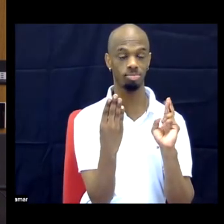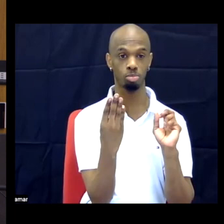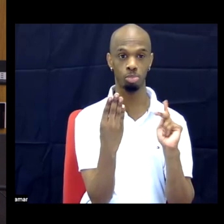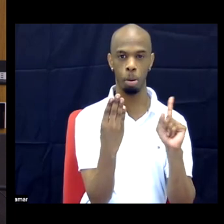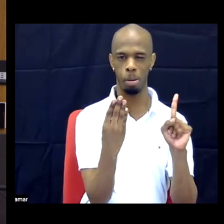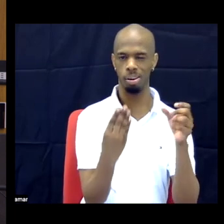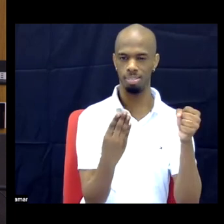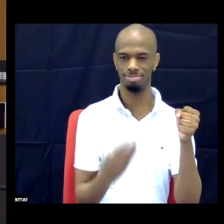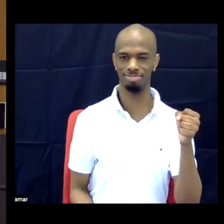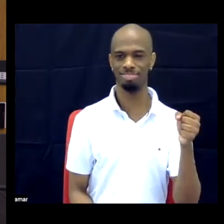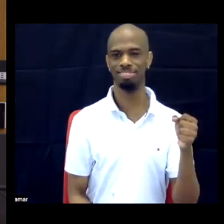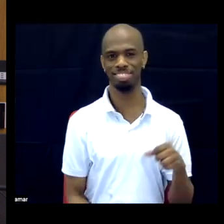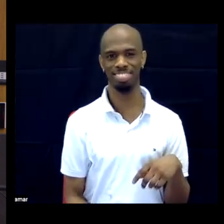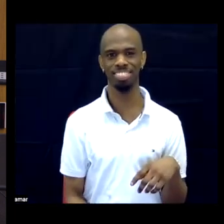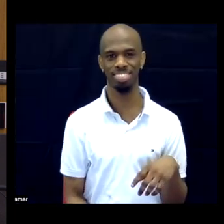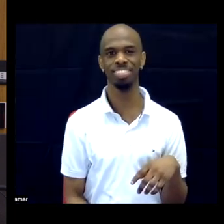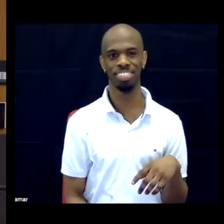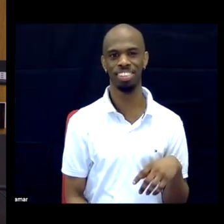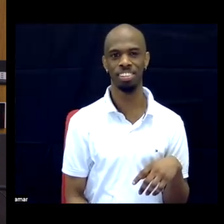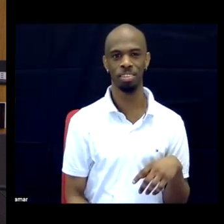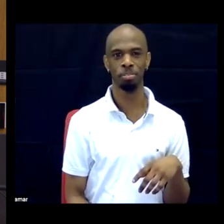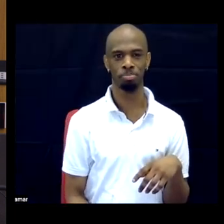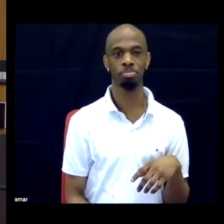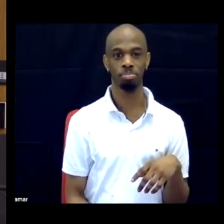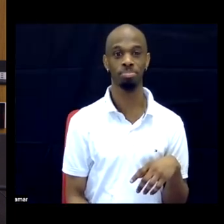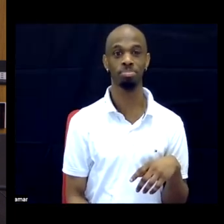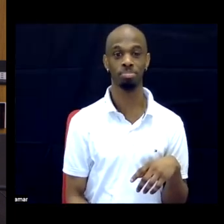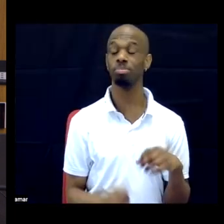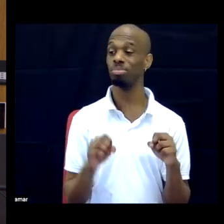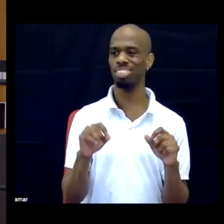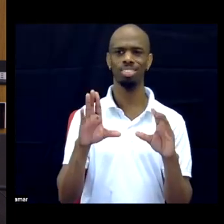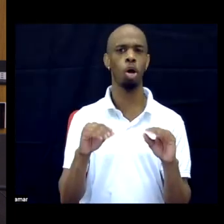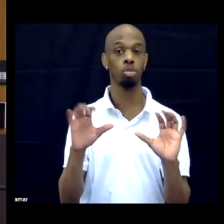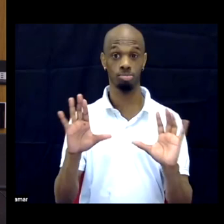Yeah, no, I'm -- these are already thoughtful questions.